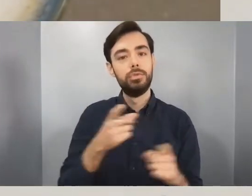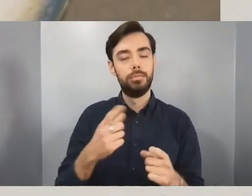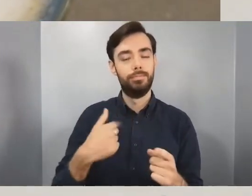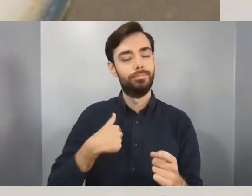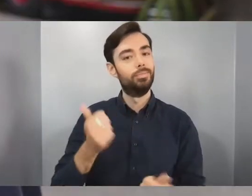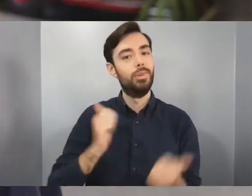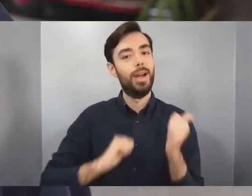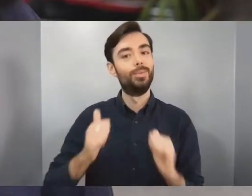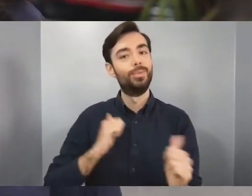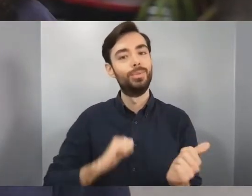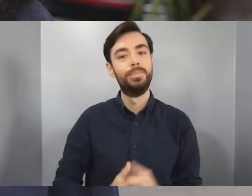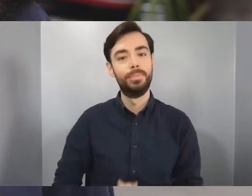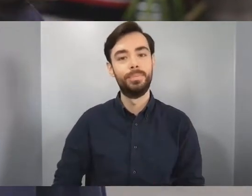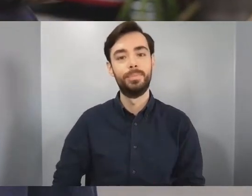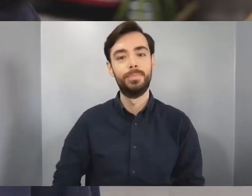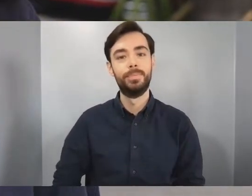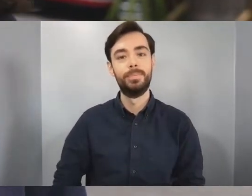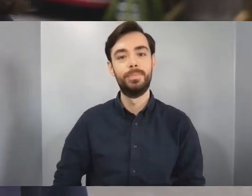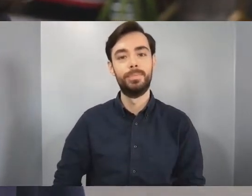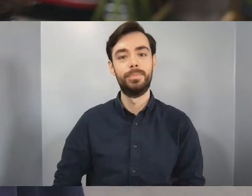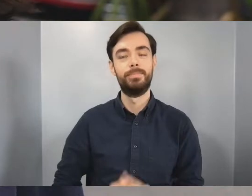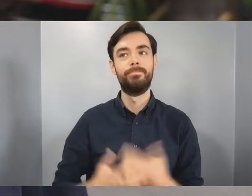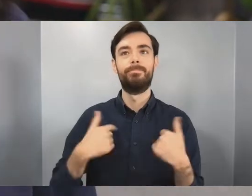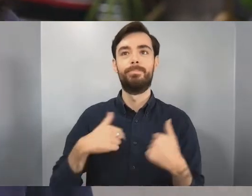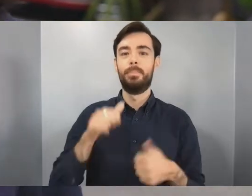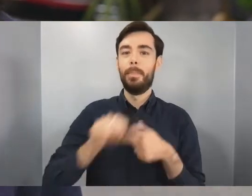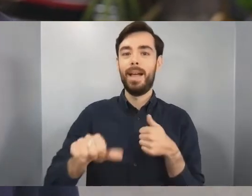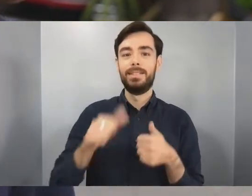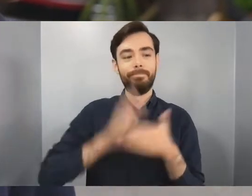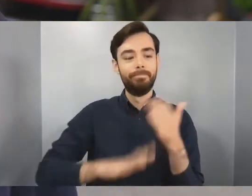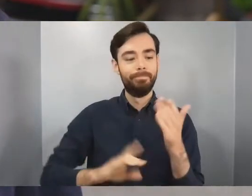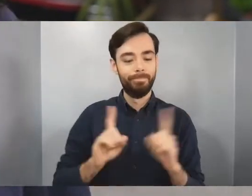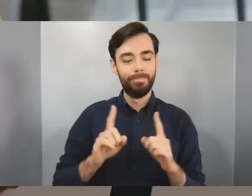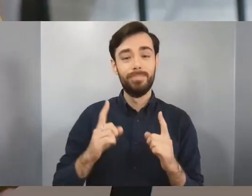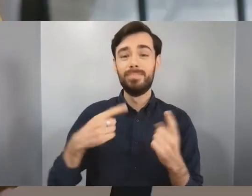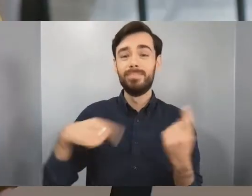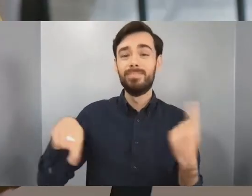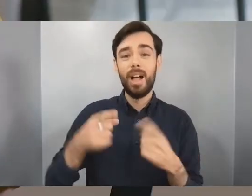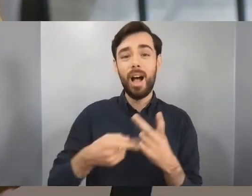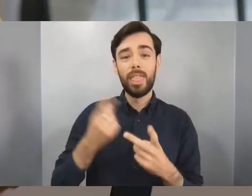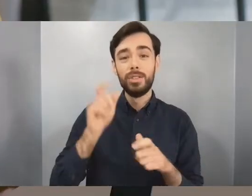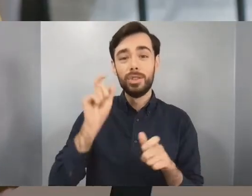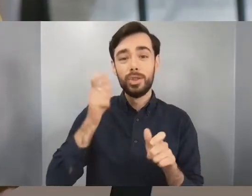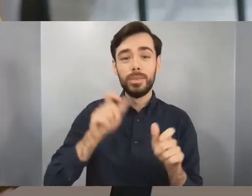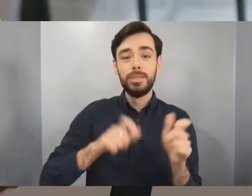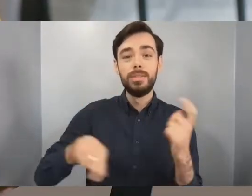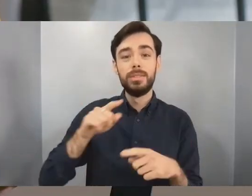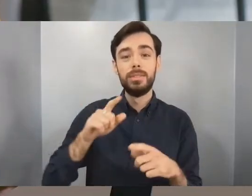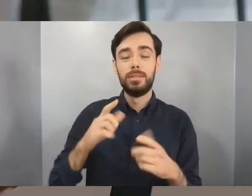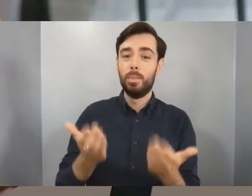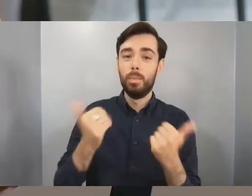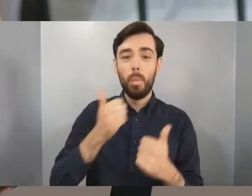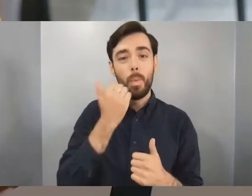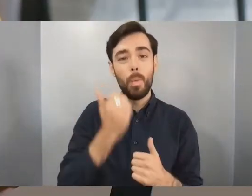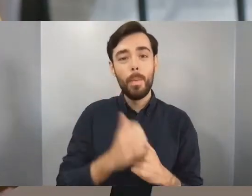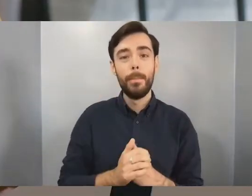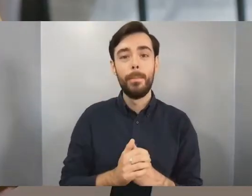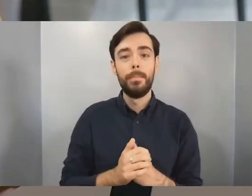of my course would be the people on my course. Everyone was really welcoming and friendly. The friends I've made on this course that I would never have met otherwise has just